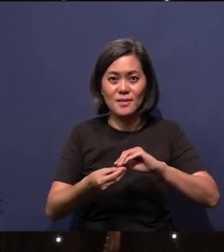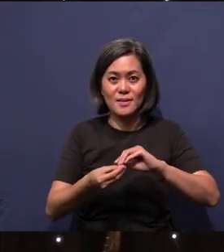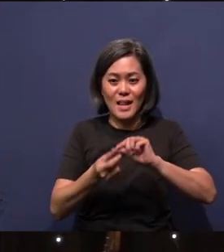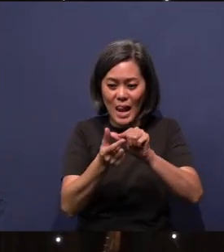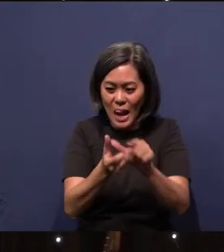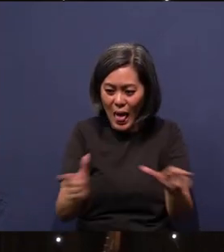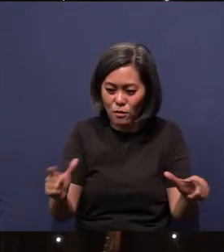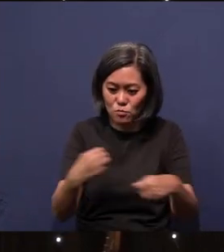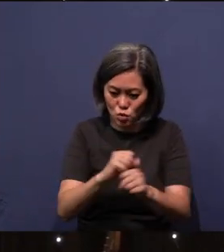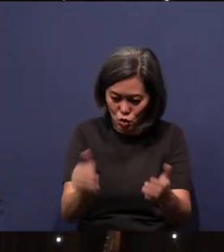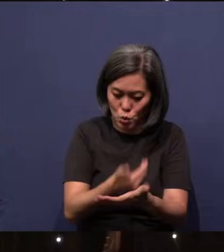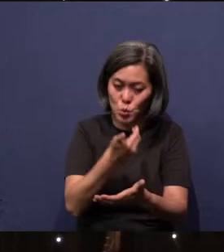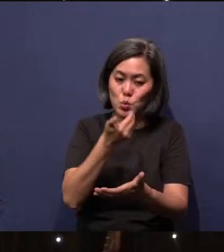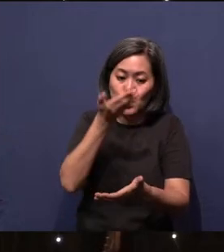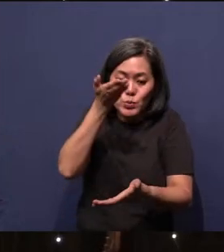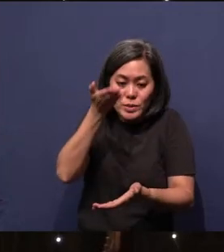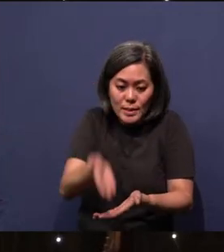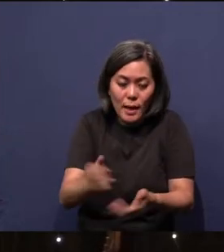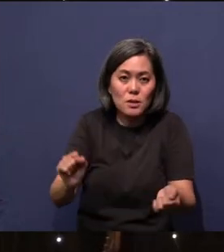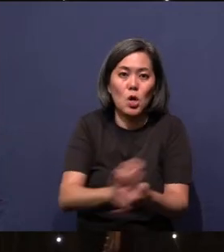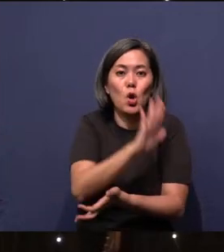There, we glorify God and we enjoy Him forever.